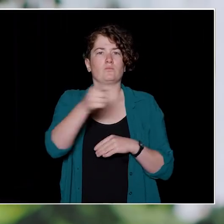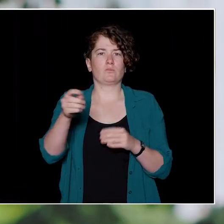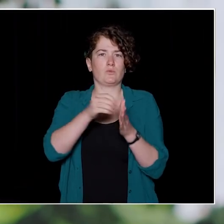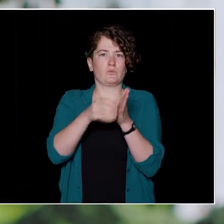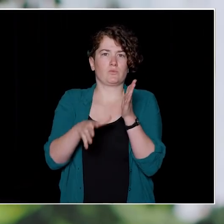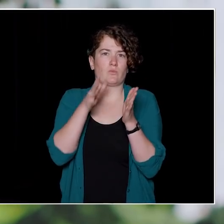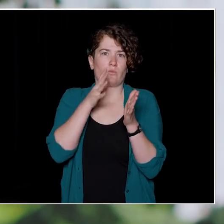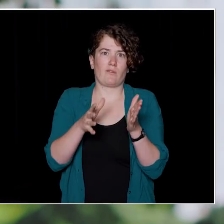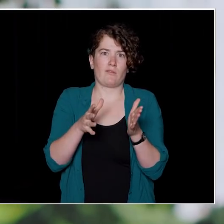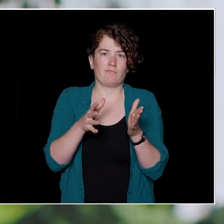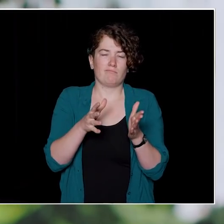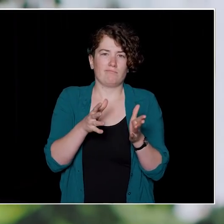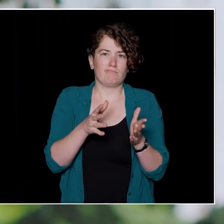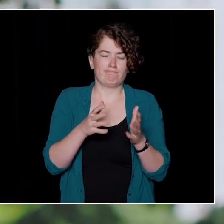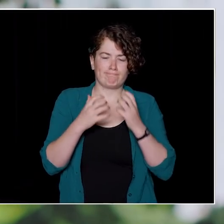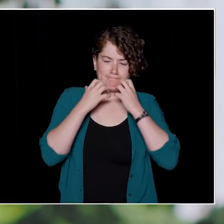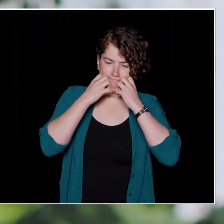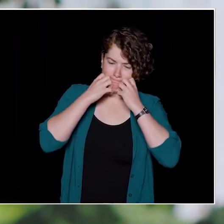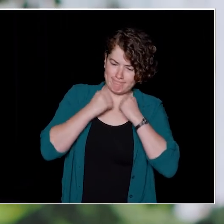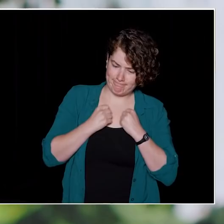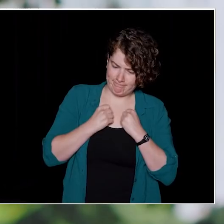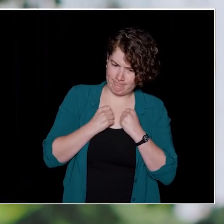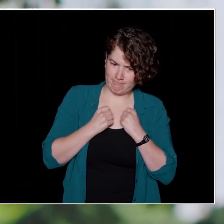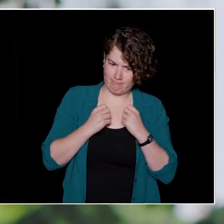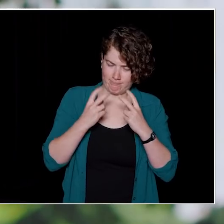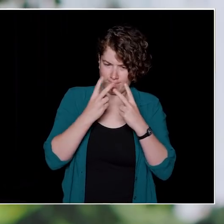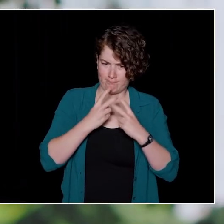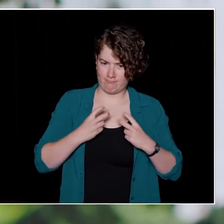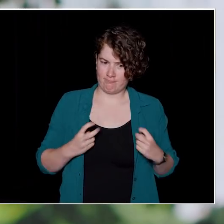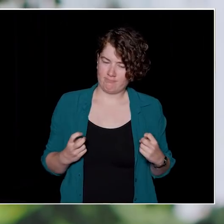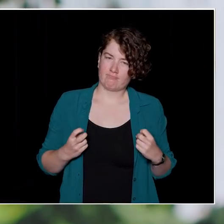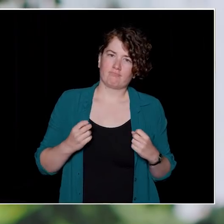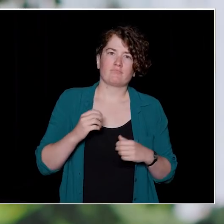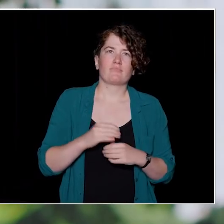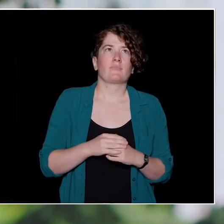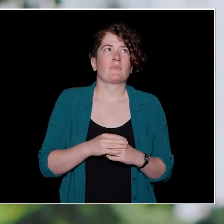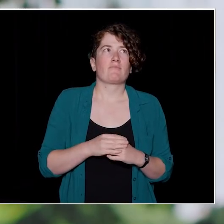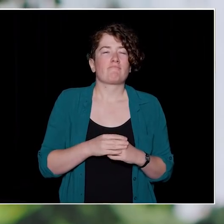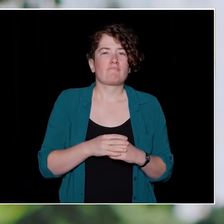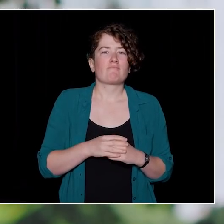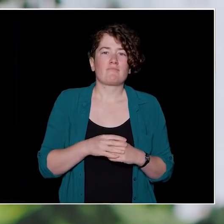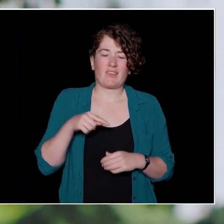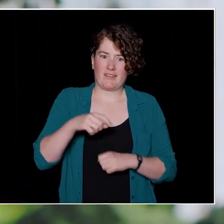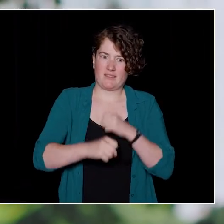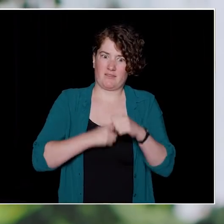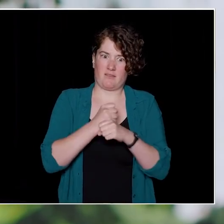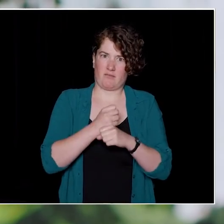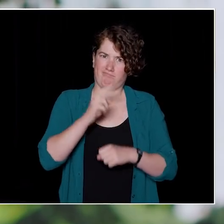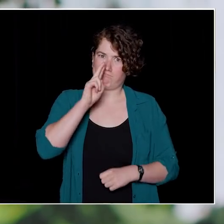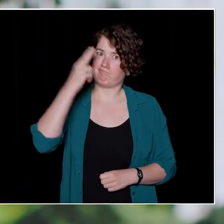value the sort of resilience that they're going to create this year. It's going to be unlike any other year